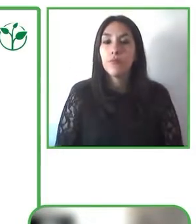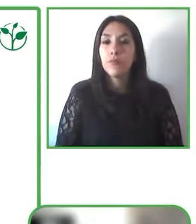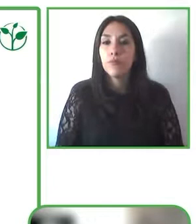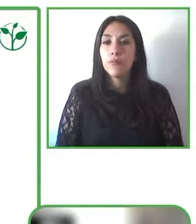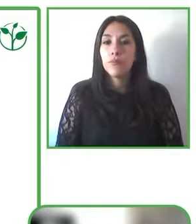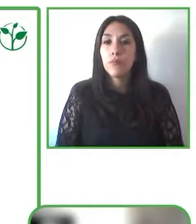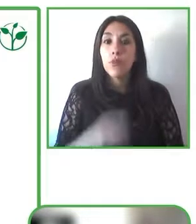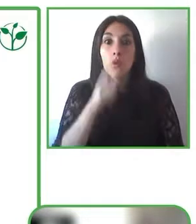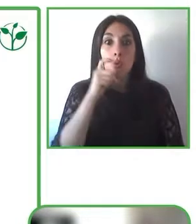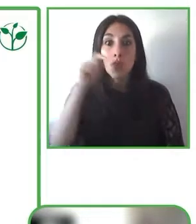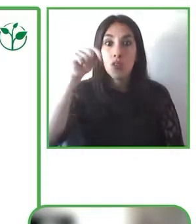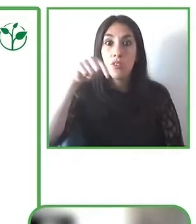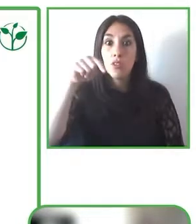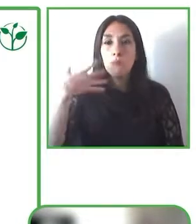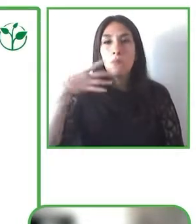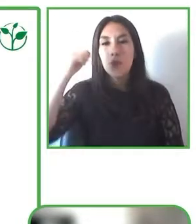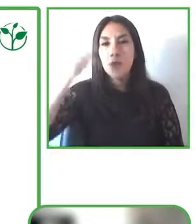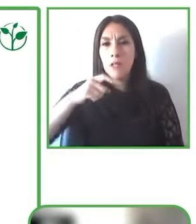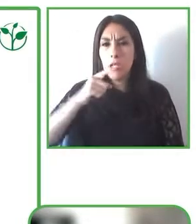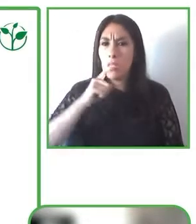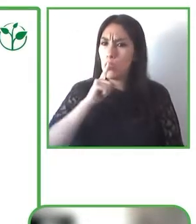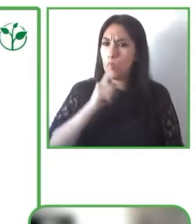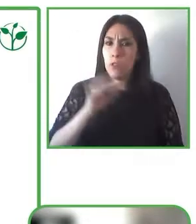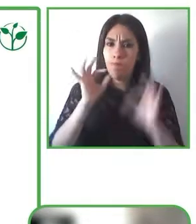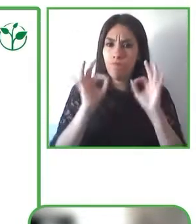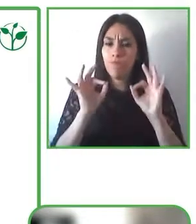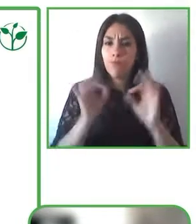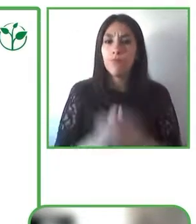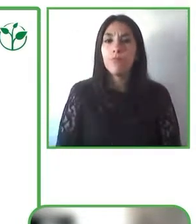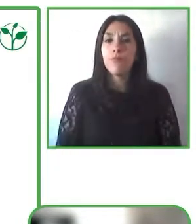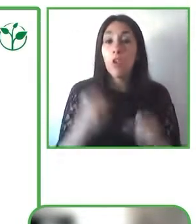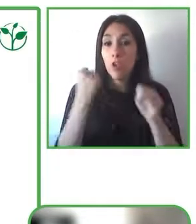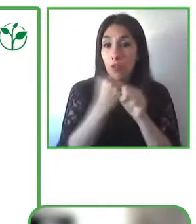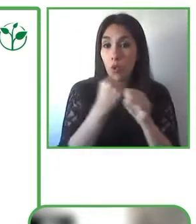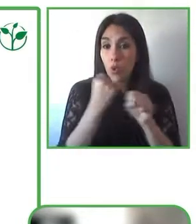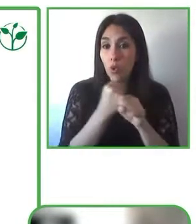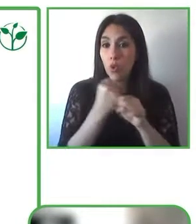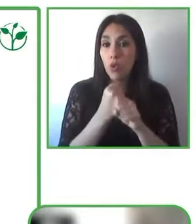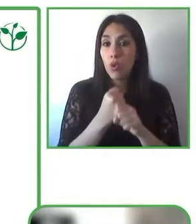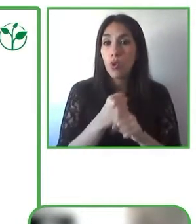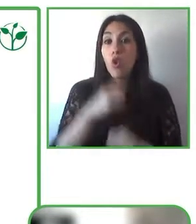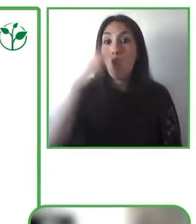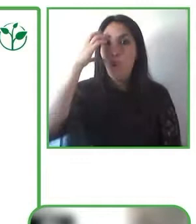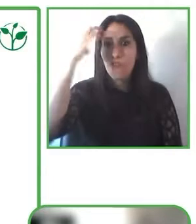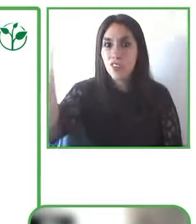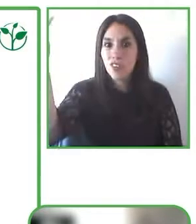telecom providers and device retailers, therapists and other professionals that are